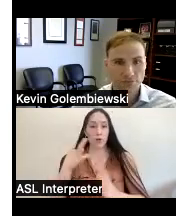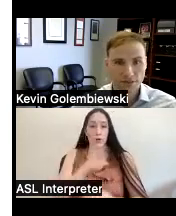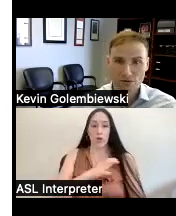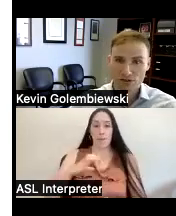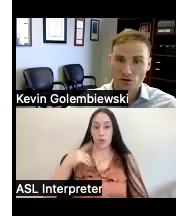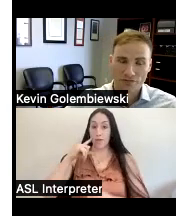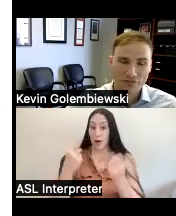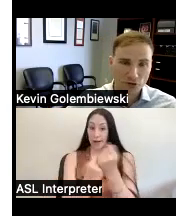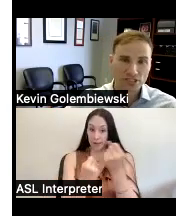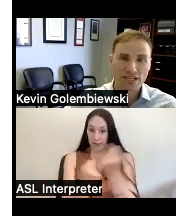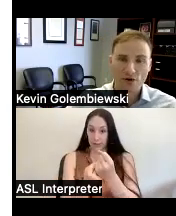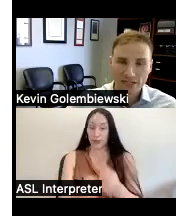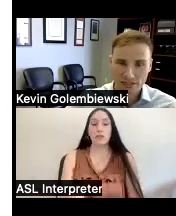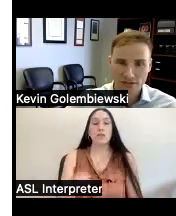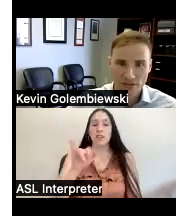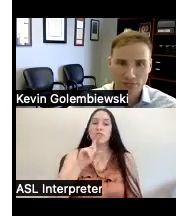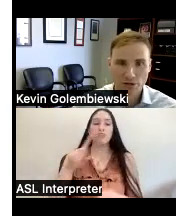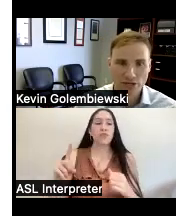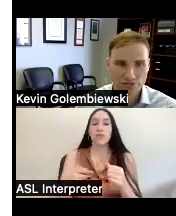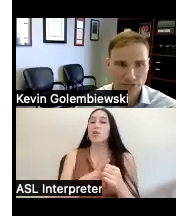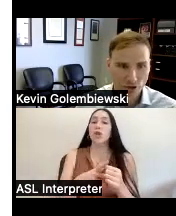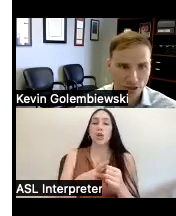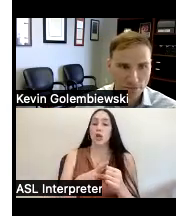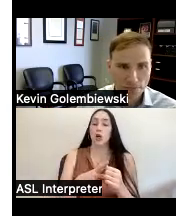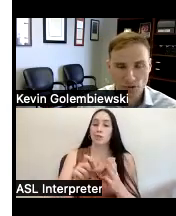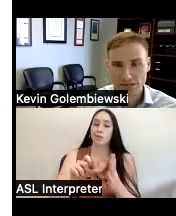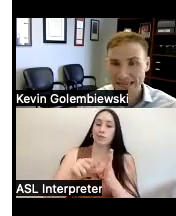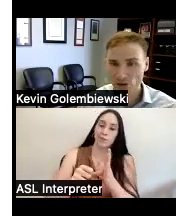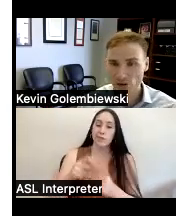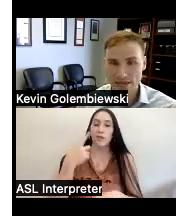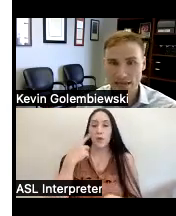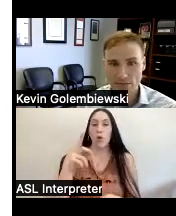um and that was the the first iteration of disability rights Florida later we became